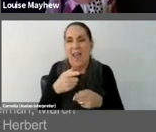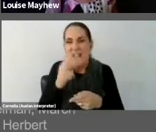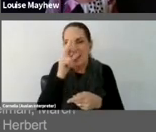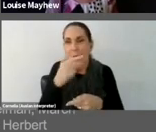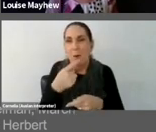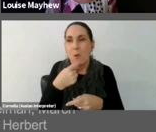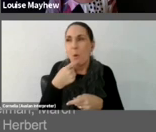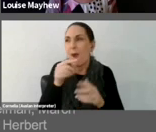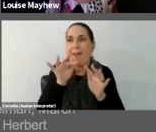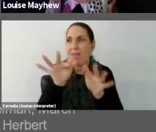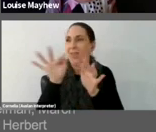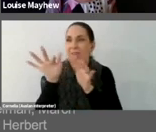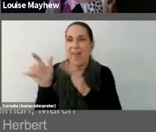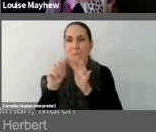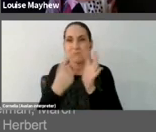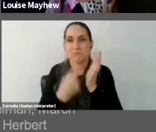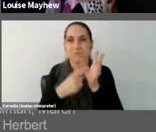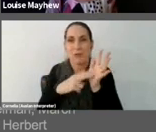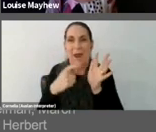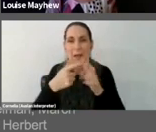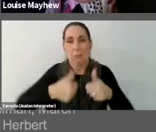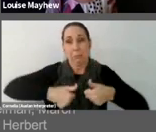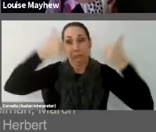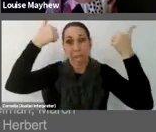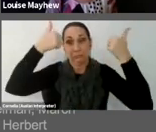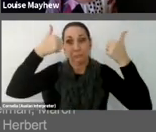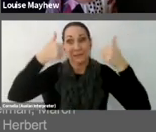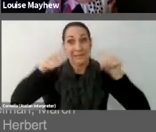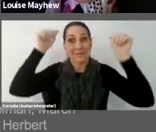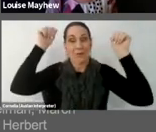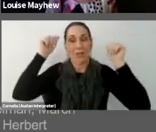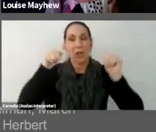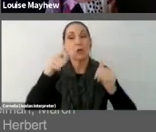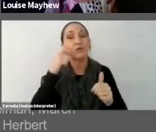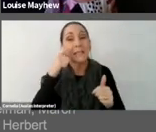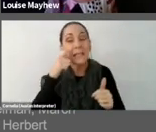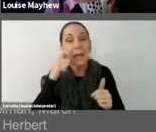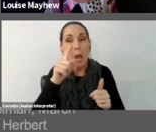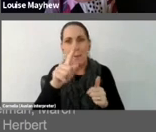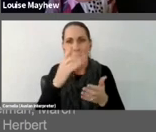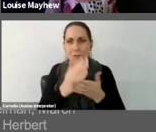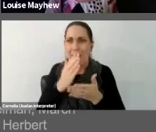It is sneaky, but not malicious, and just like